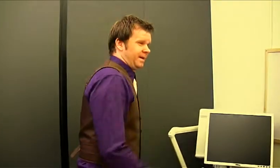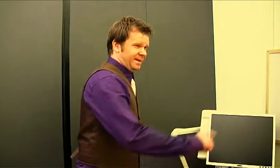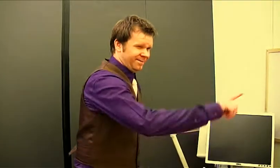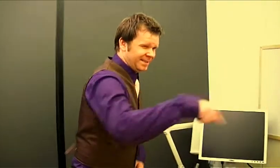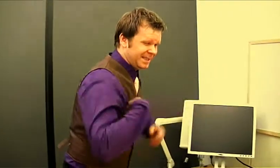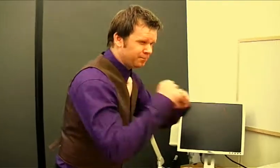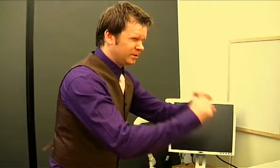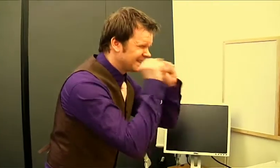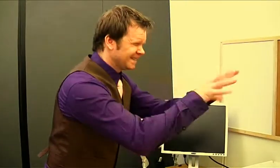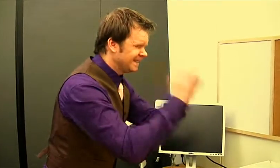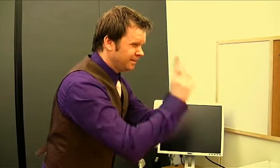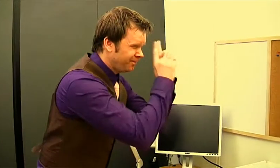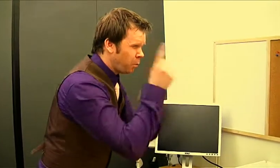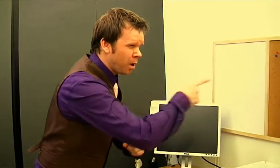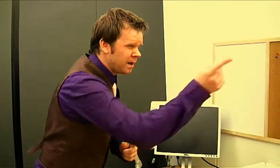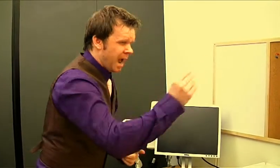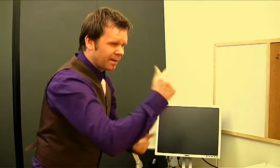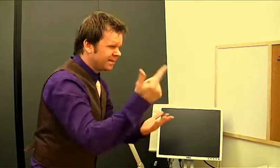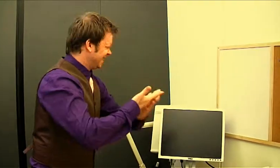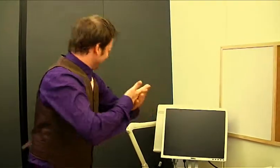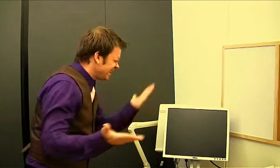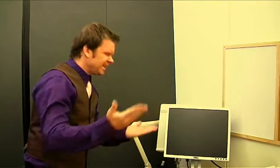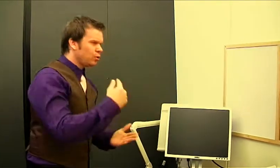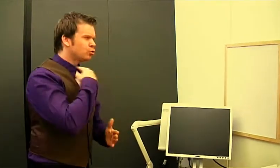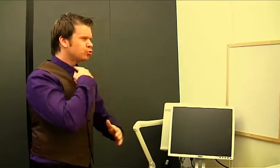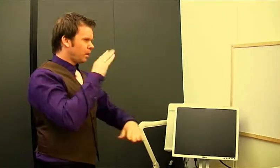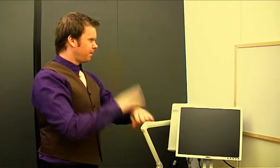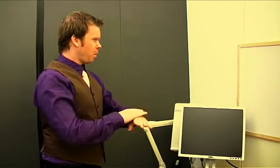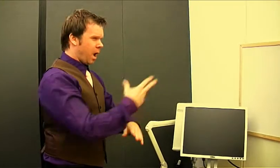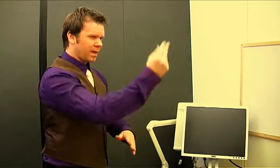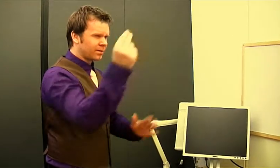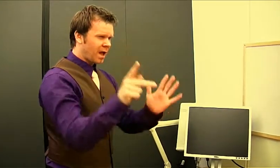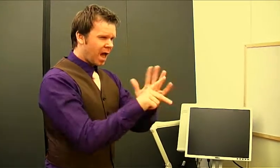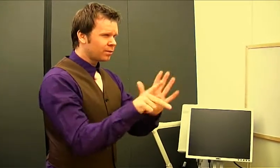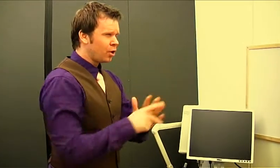We gotta get people to understand why they shouldn't vote for other candidates.